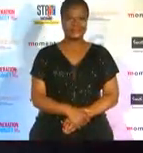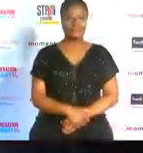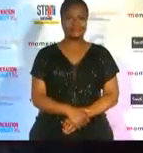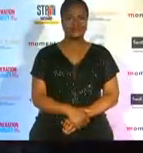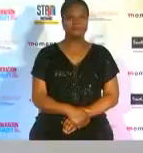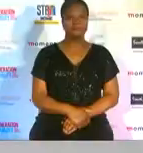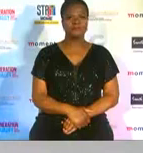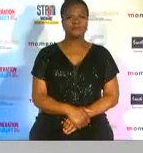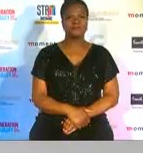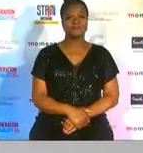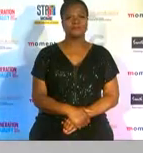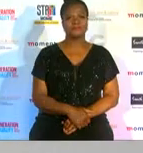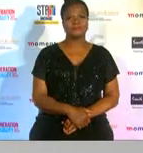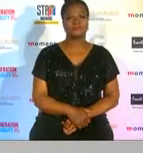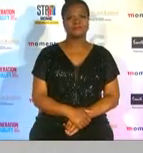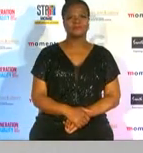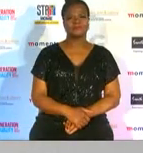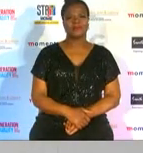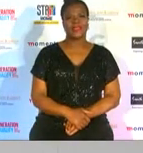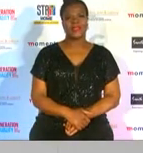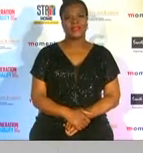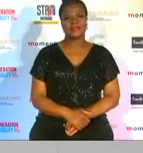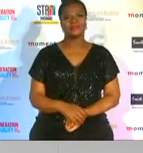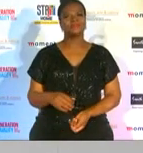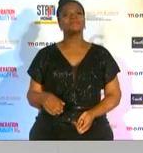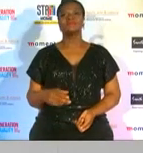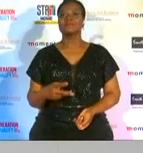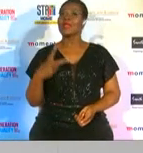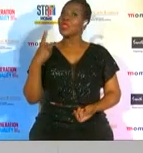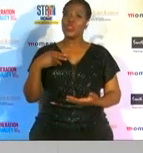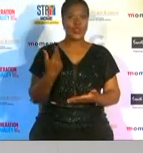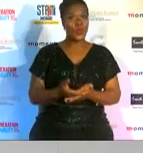and you can still continue to let us know which was some of your biggest